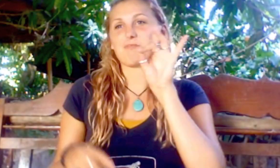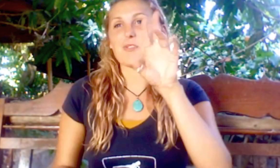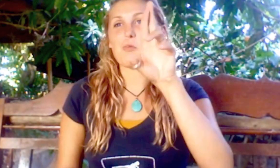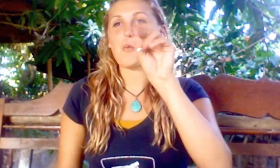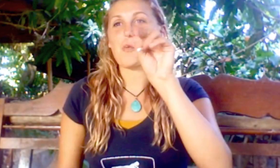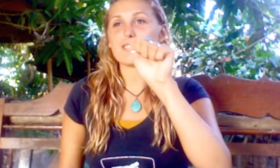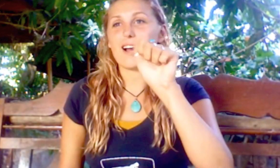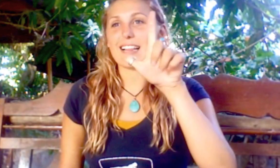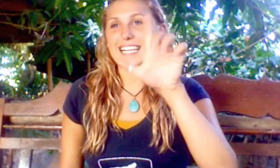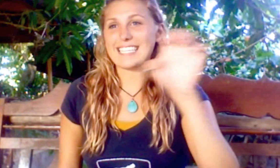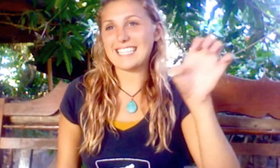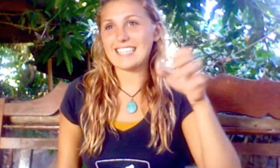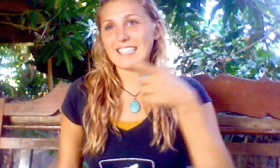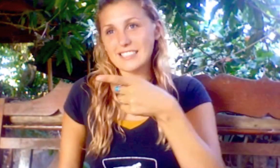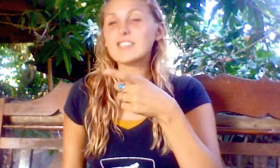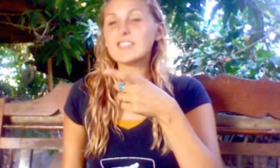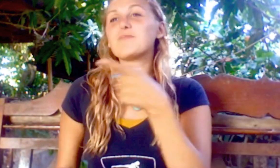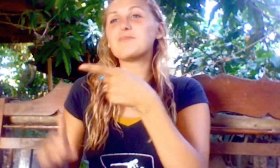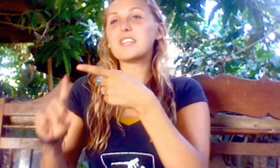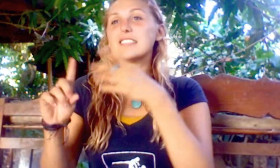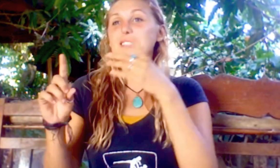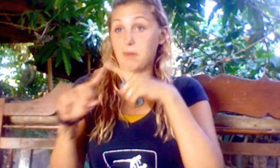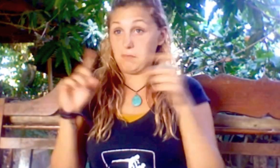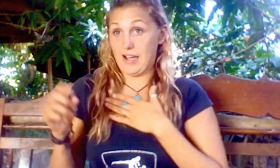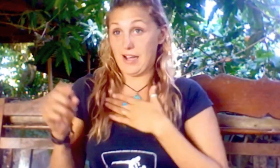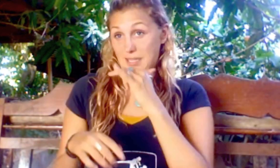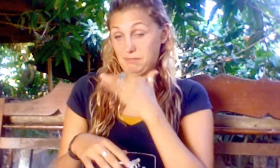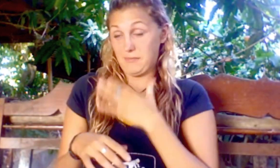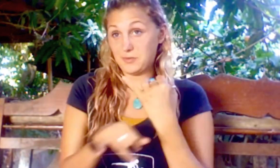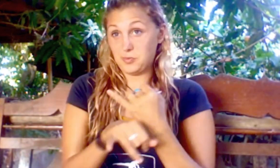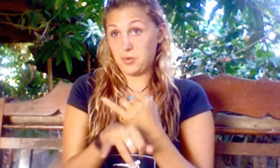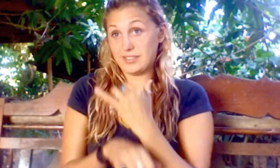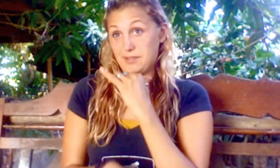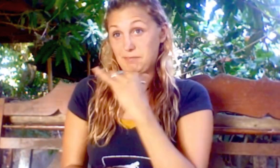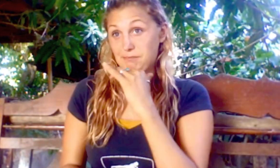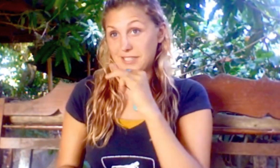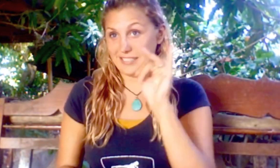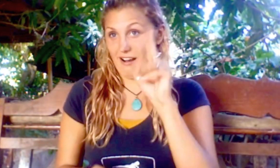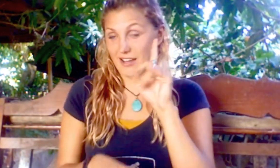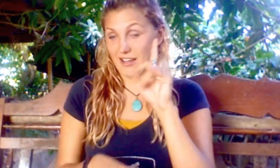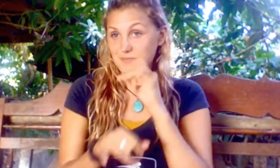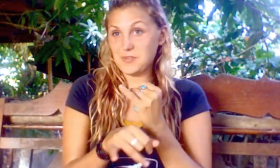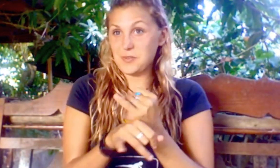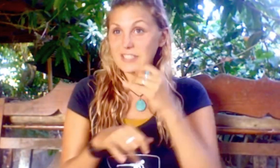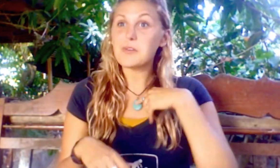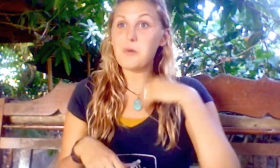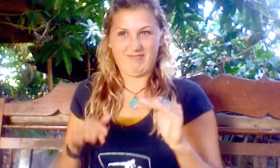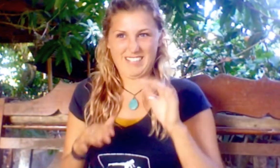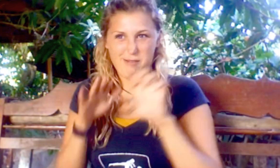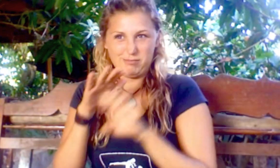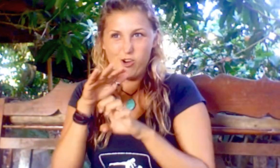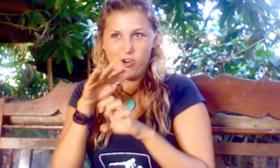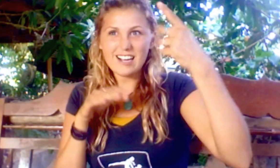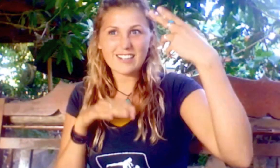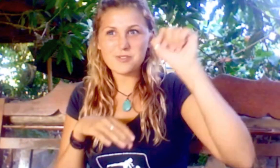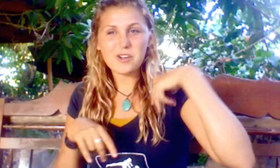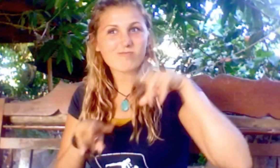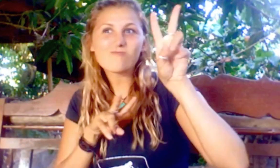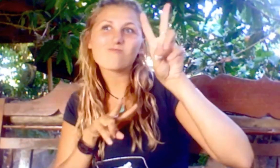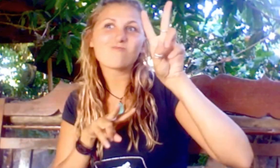I would pick Rosa Lee. We went to the same school. While I was a little girl in elementary school, she was in high school at the time.